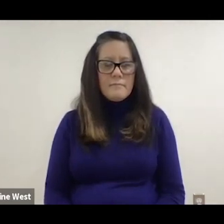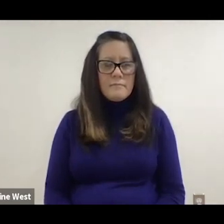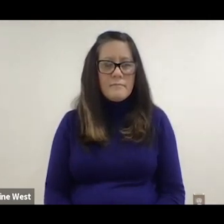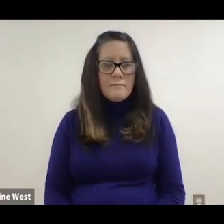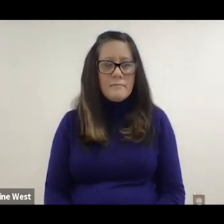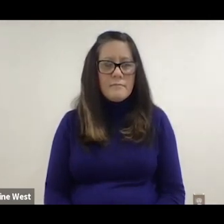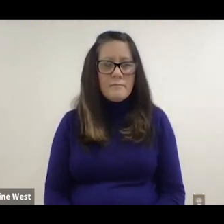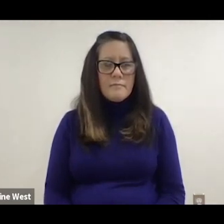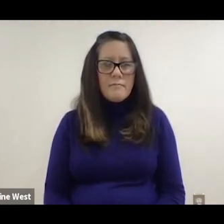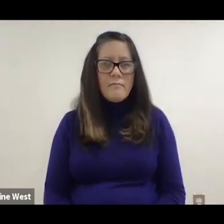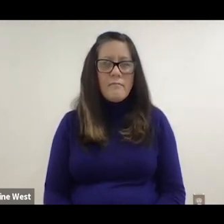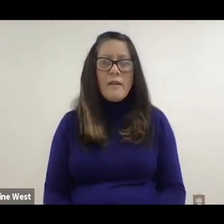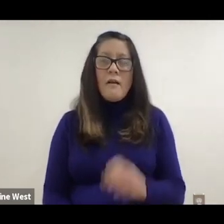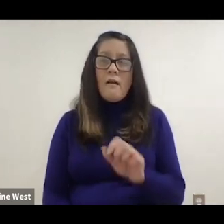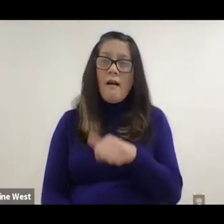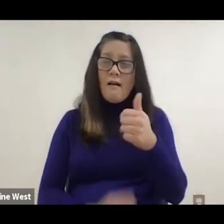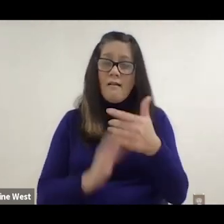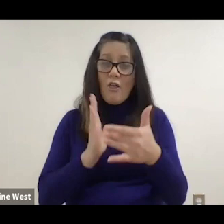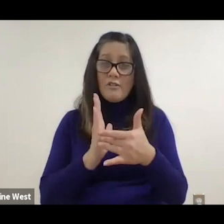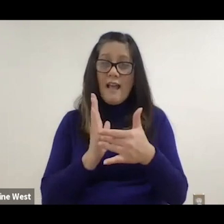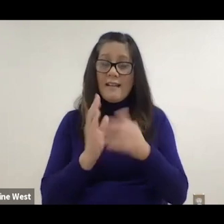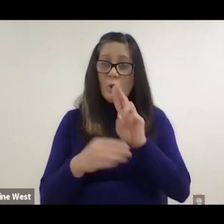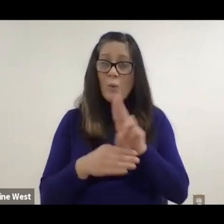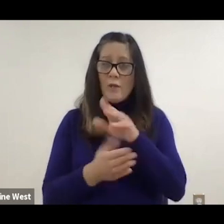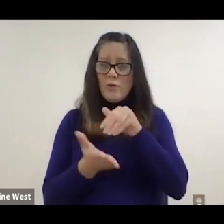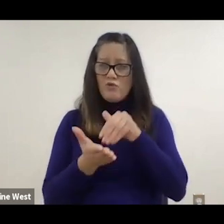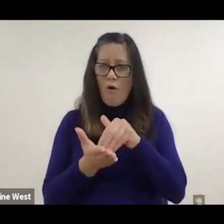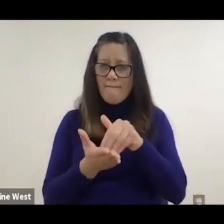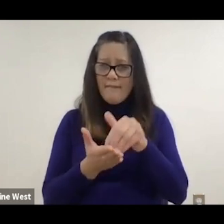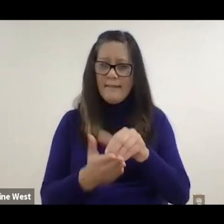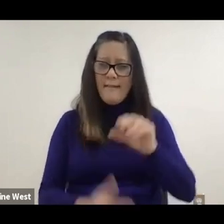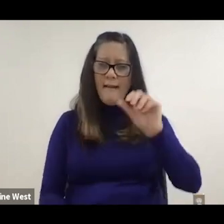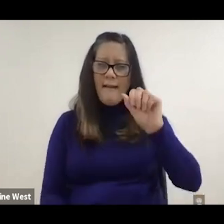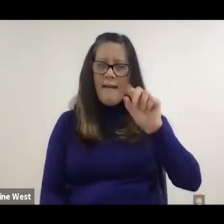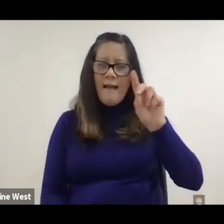So one of the other techniques that we use quite frequently additive manufacturing,